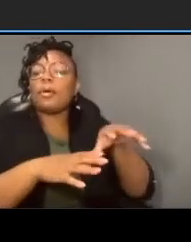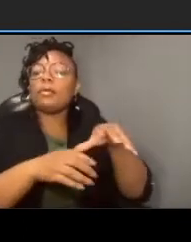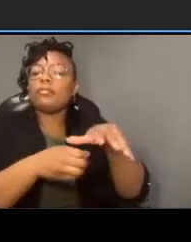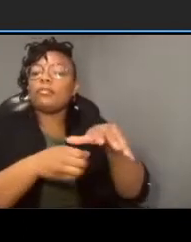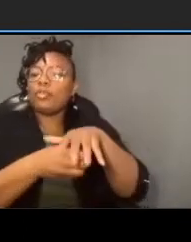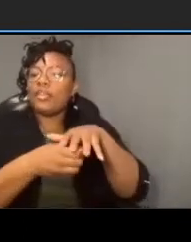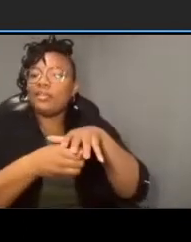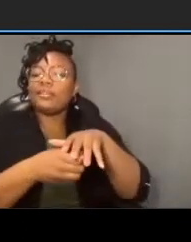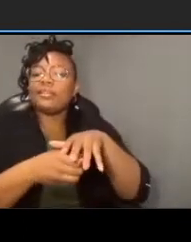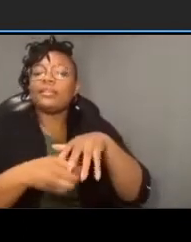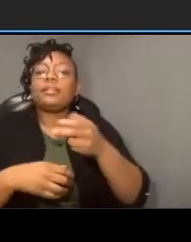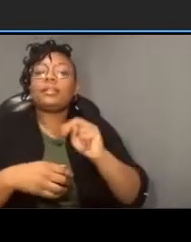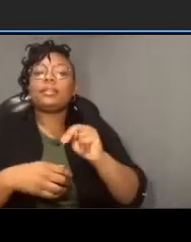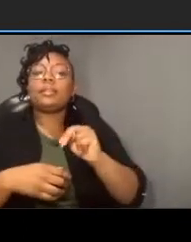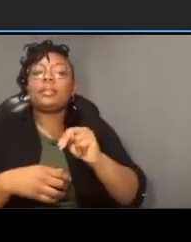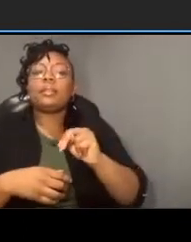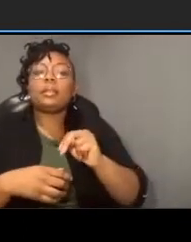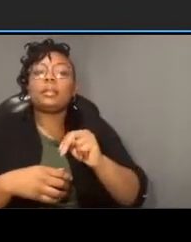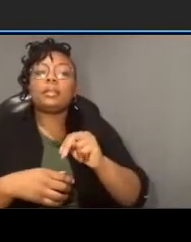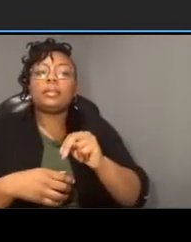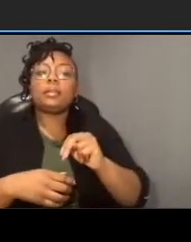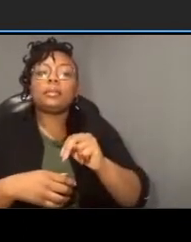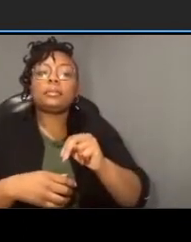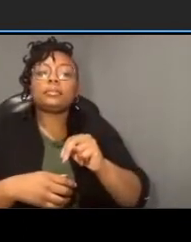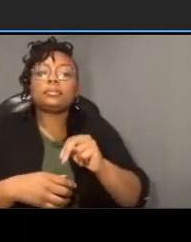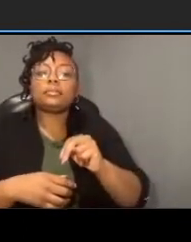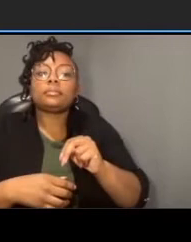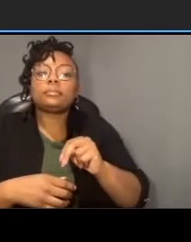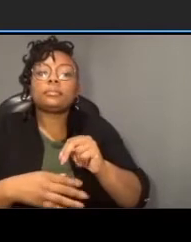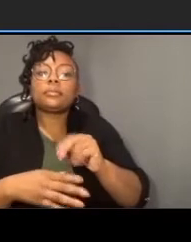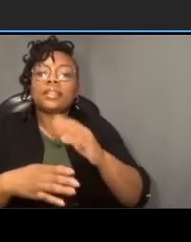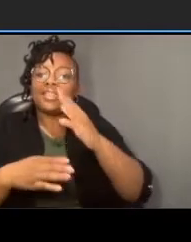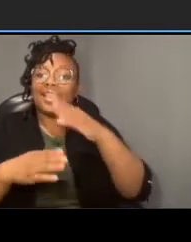lines shown this is when there's restricted parking at certain times of the day